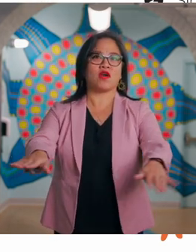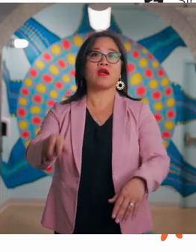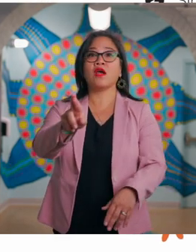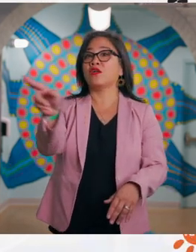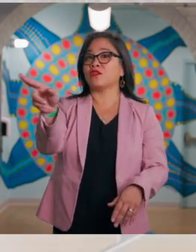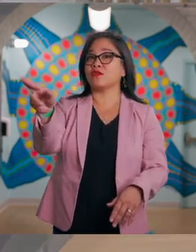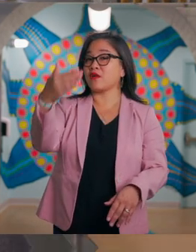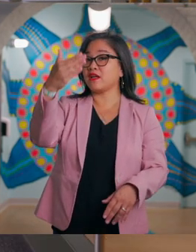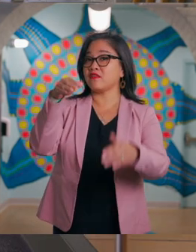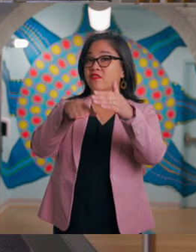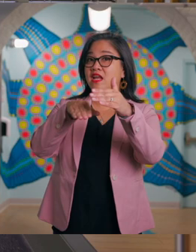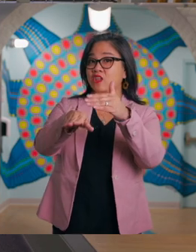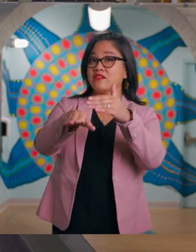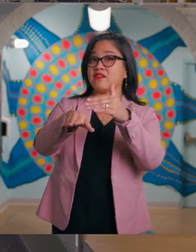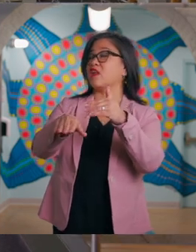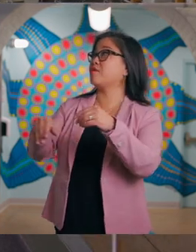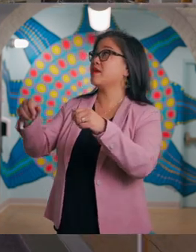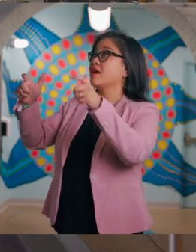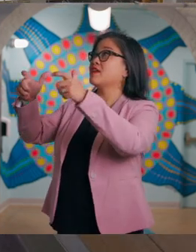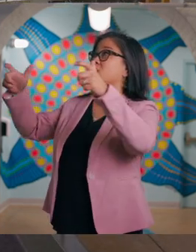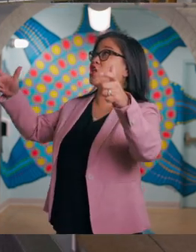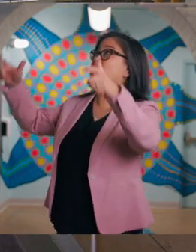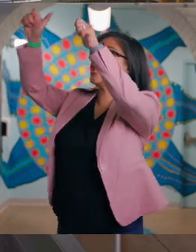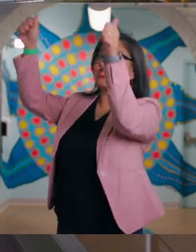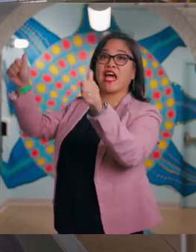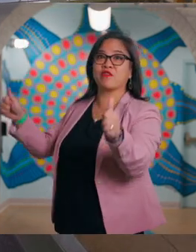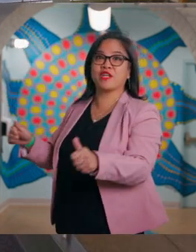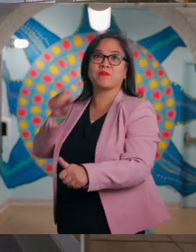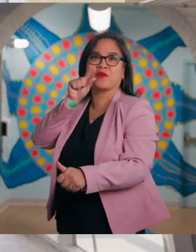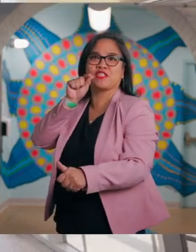Our lobby is a large room with a pebbly cement floor. To the right of the front of